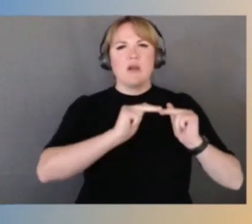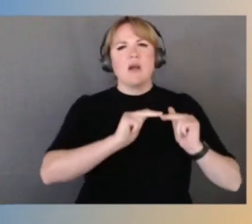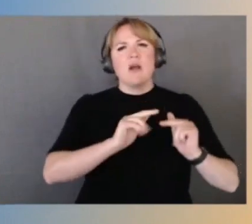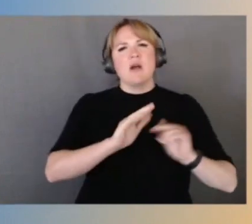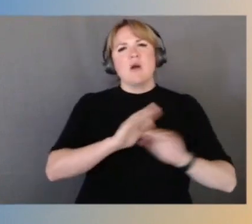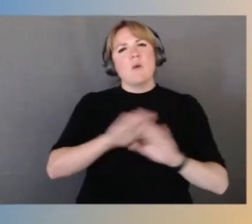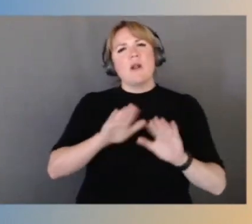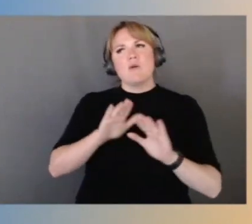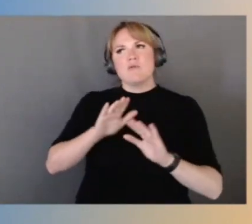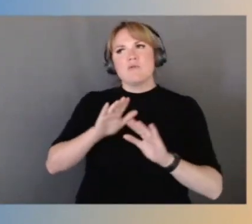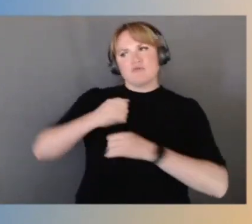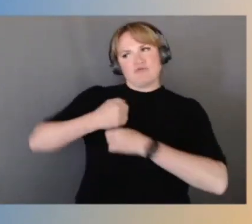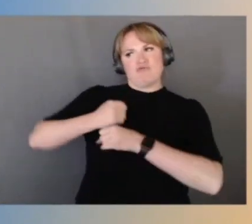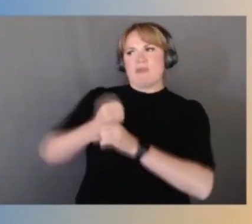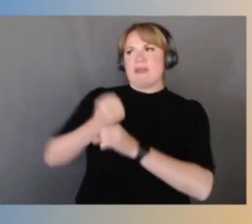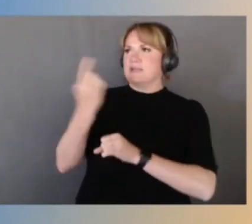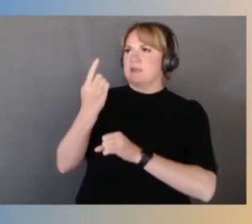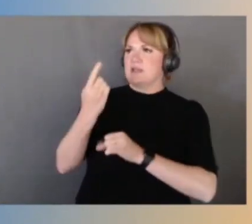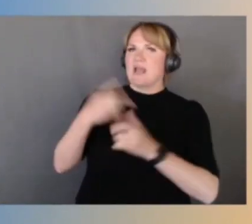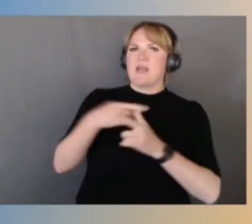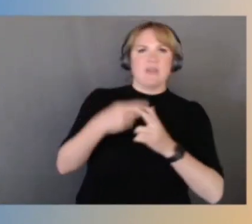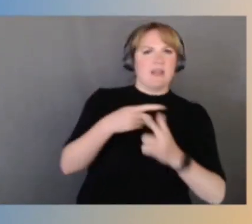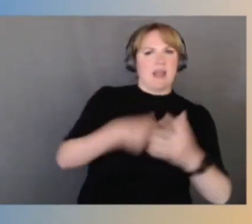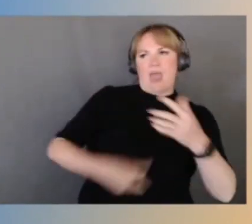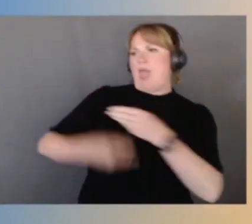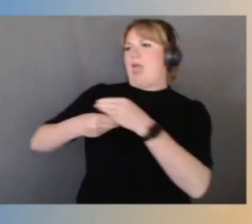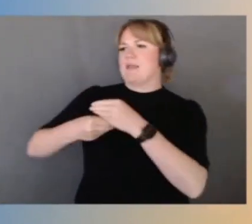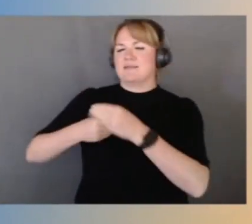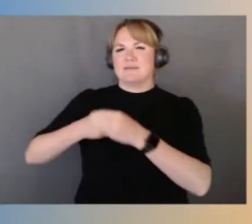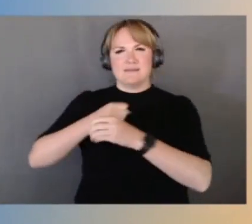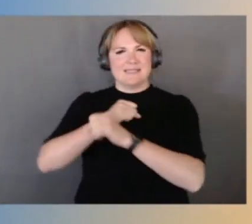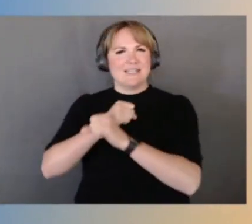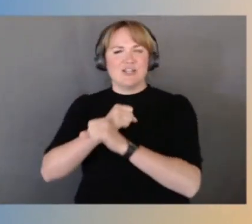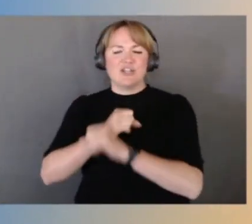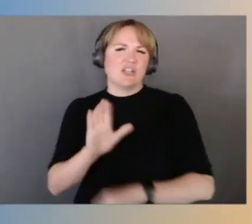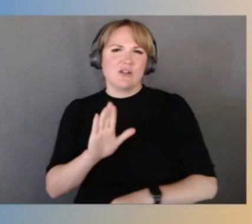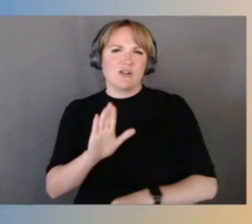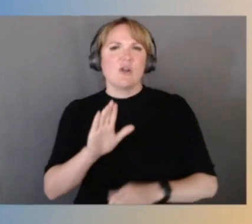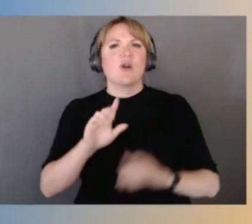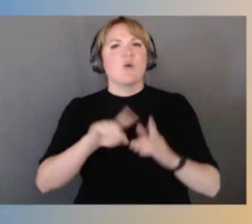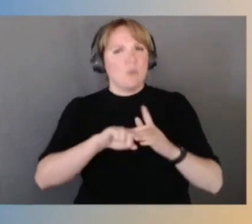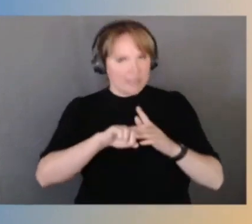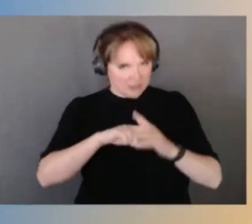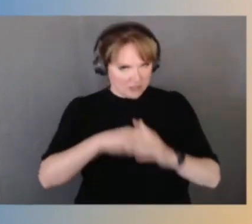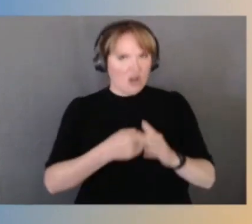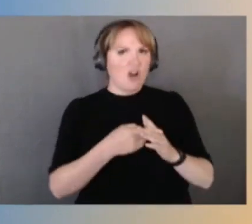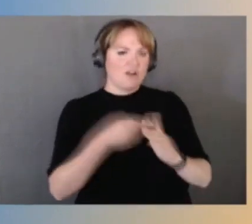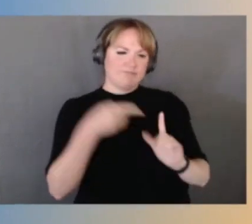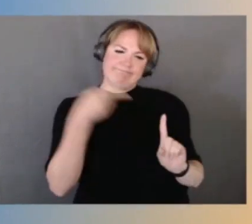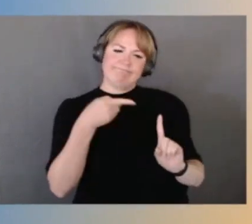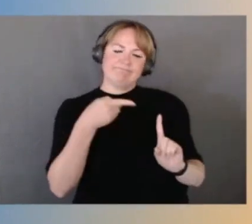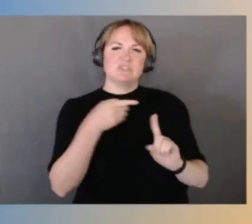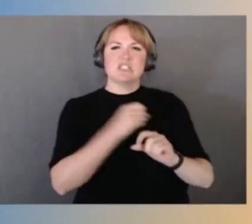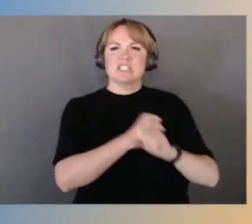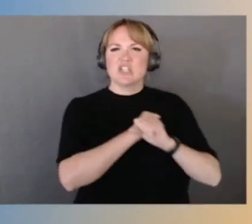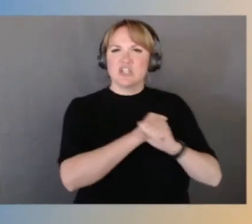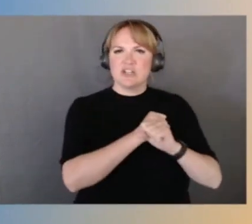how do we bolt on security after the fact? We start from ground zero of saying, we need to make security the first thing that we do here.